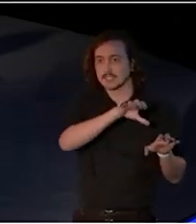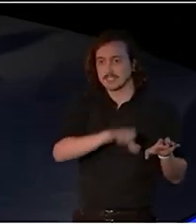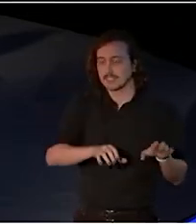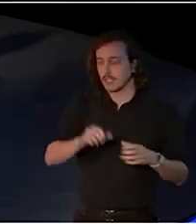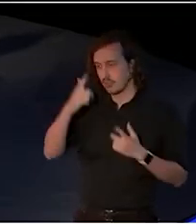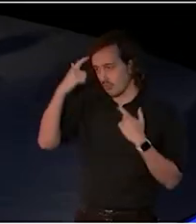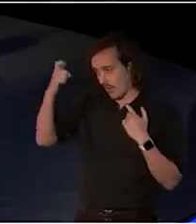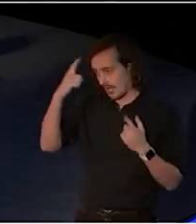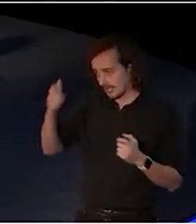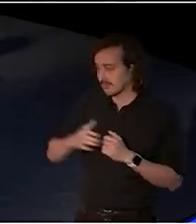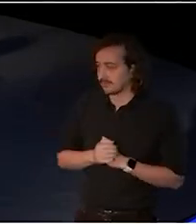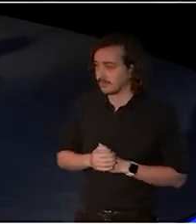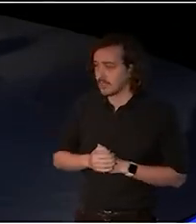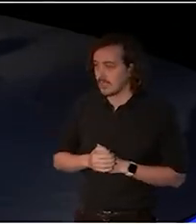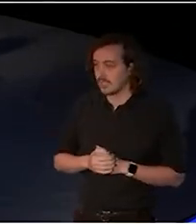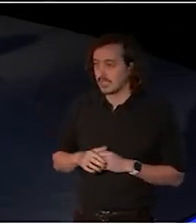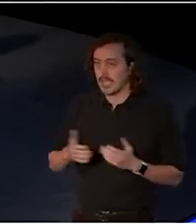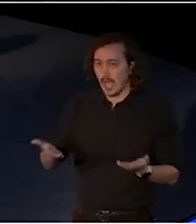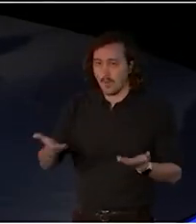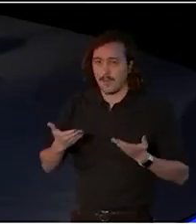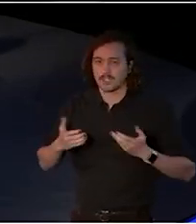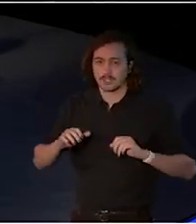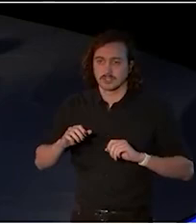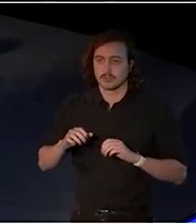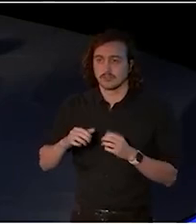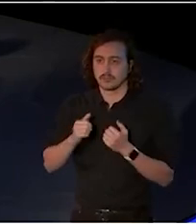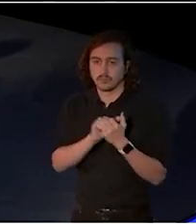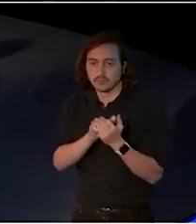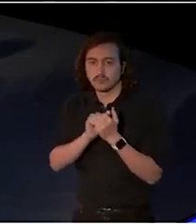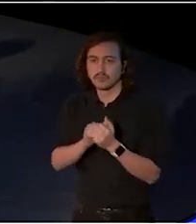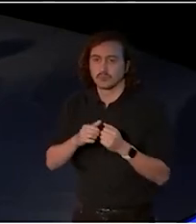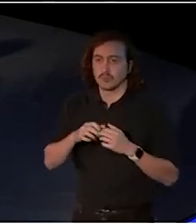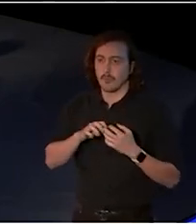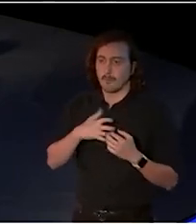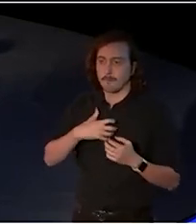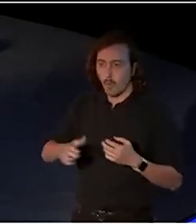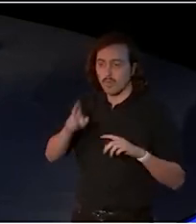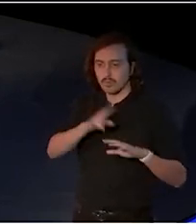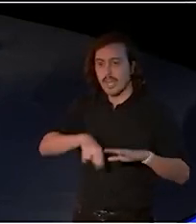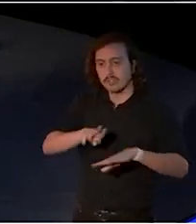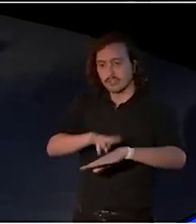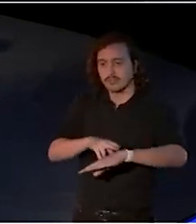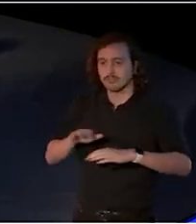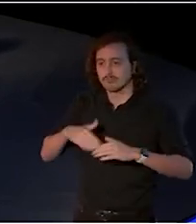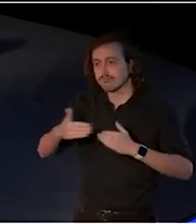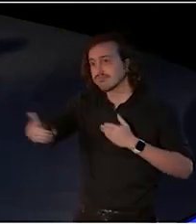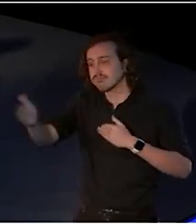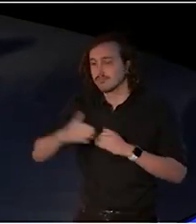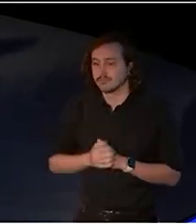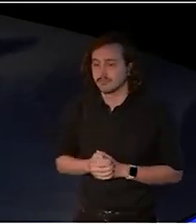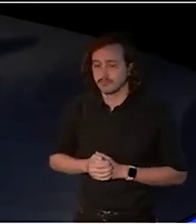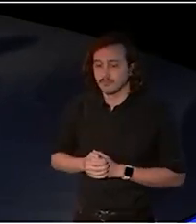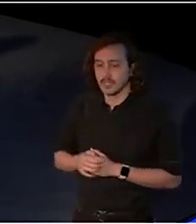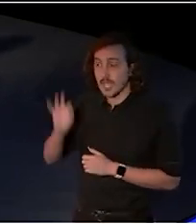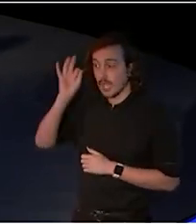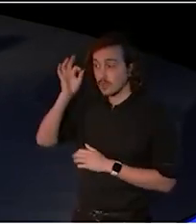even more closely and more collaboratively across the nation. Councillor Emily Davis, City of Sydney and fellow councillors from